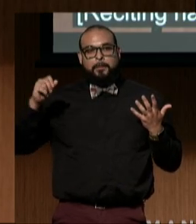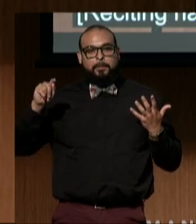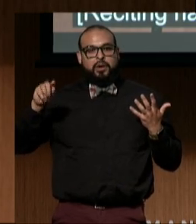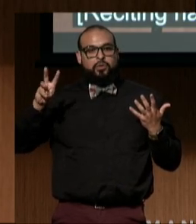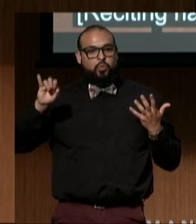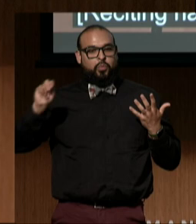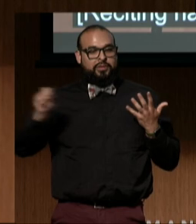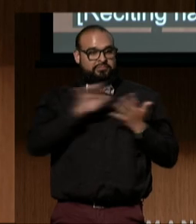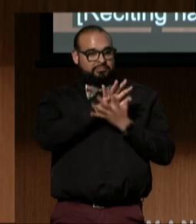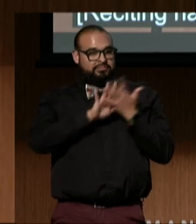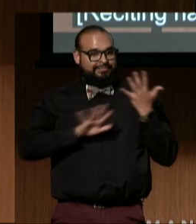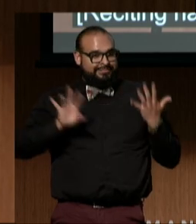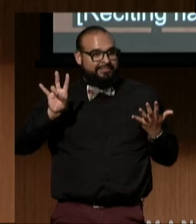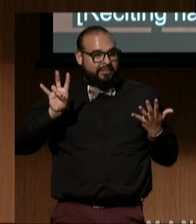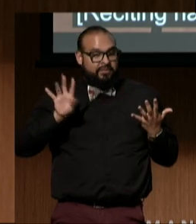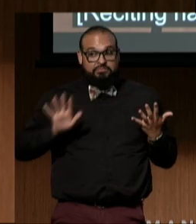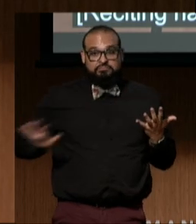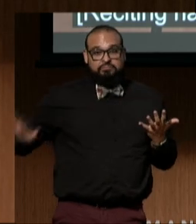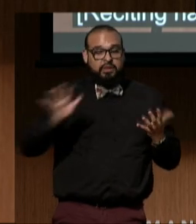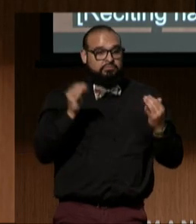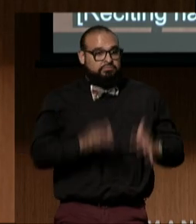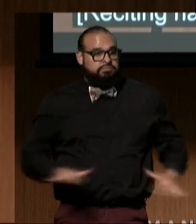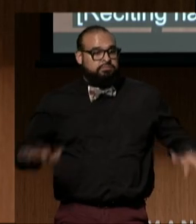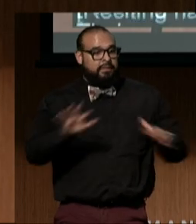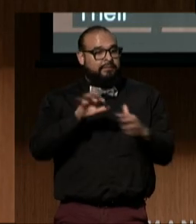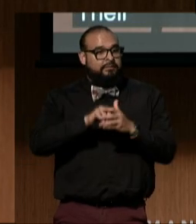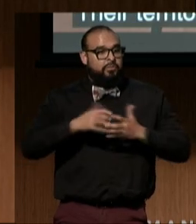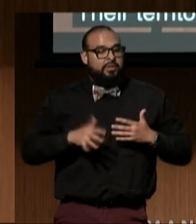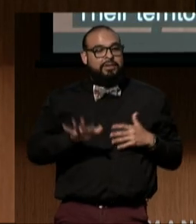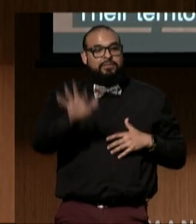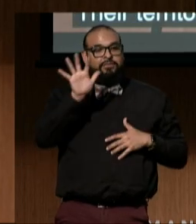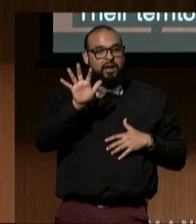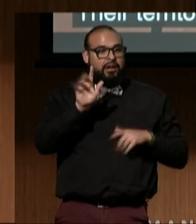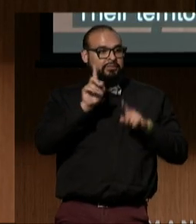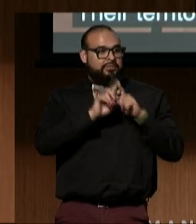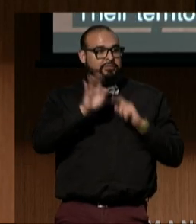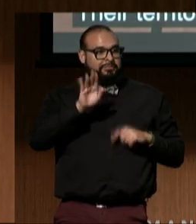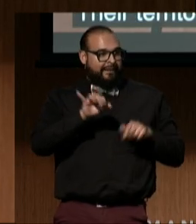Their territory includes five Bay Area counties,